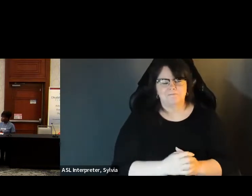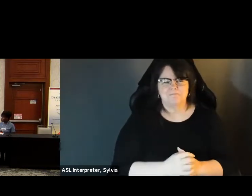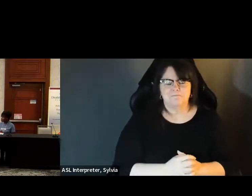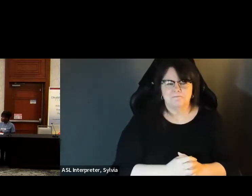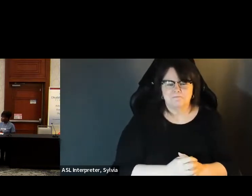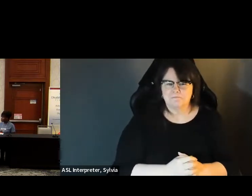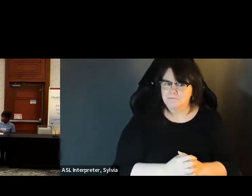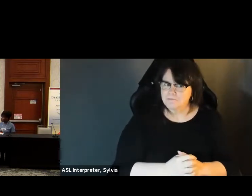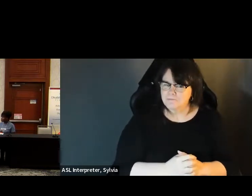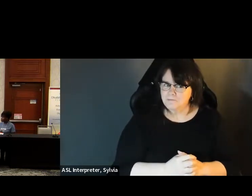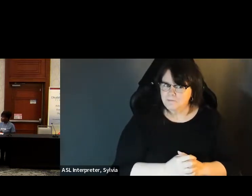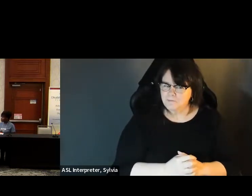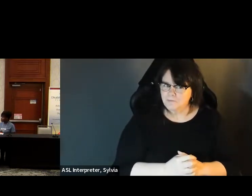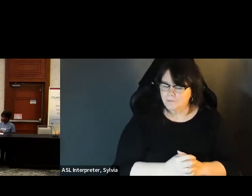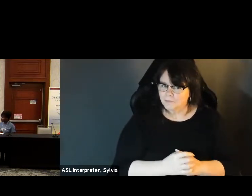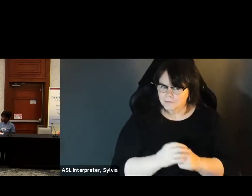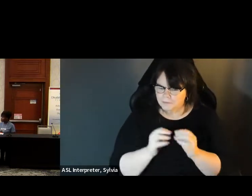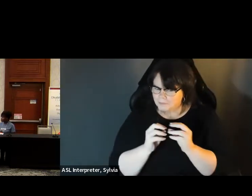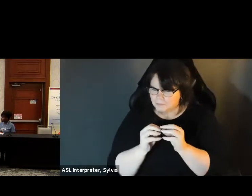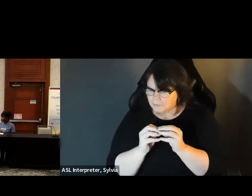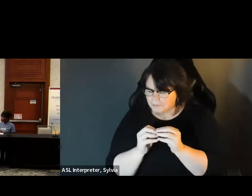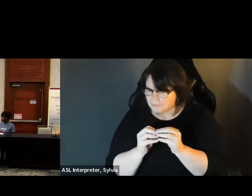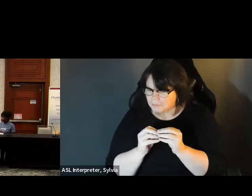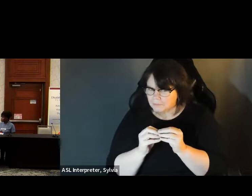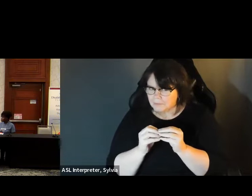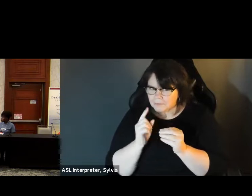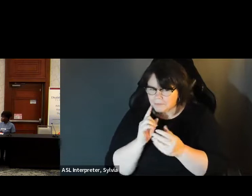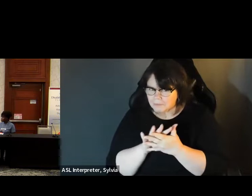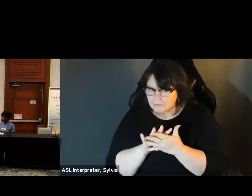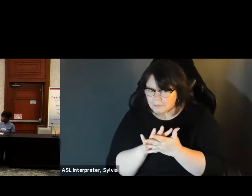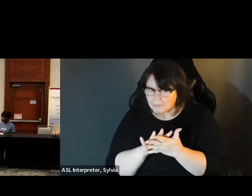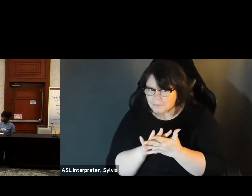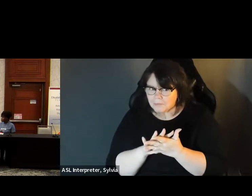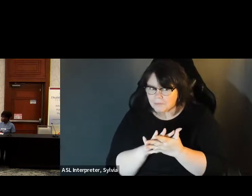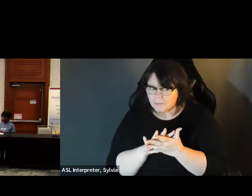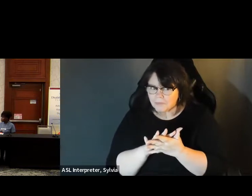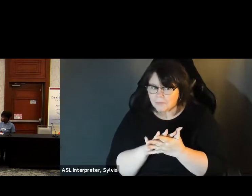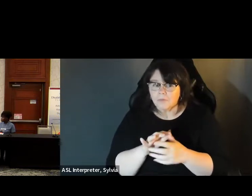Yes, we can Great. Thank you so much for awesome